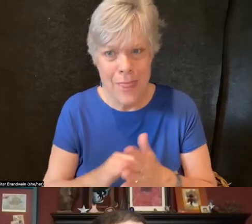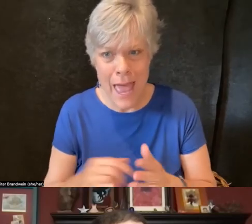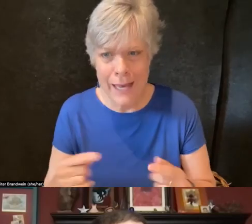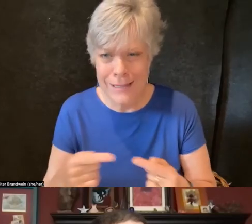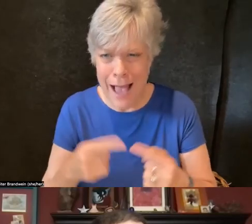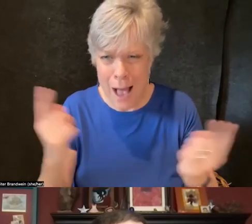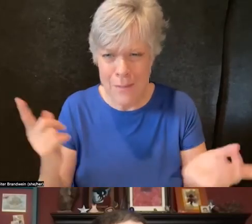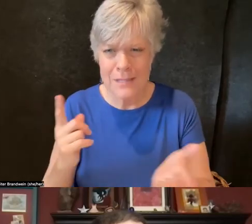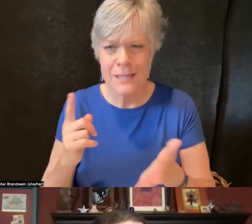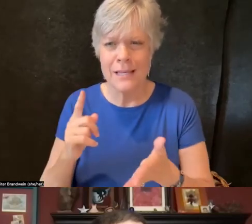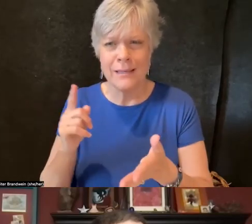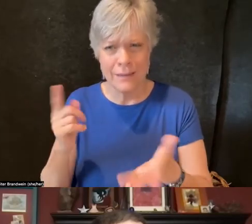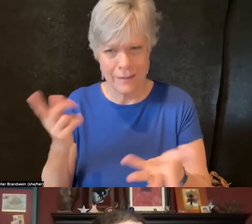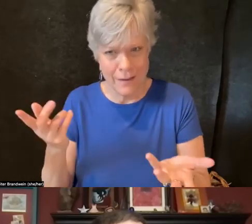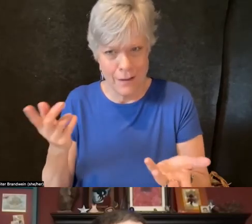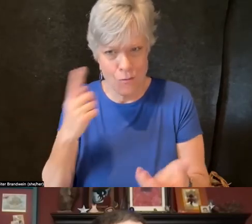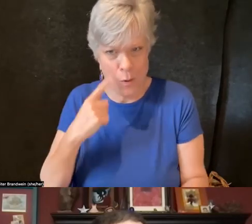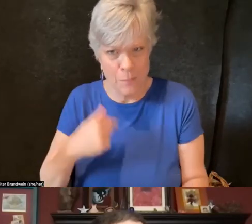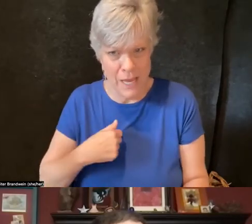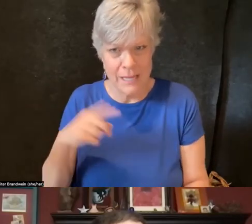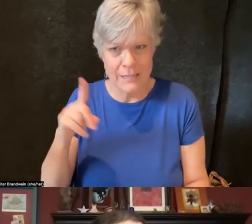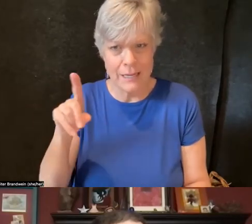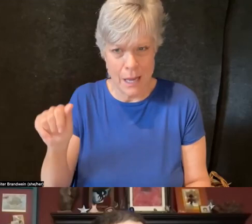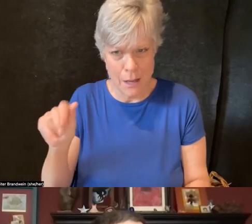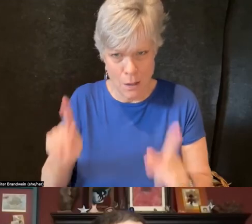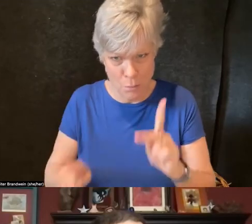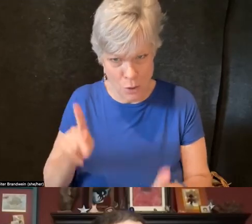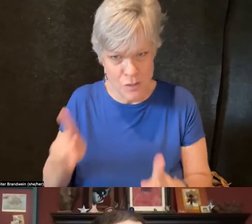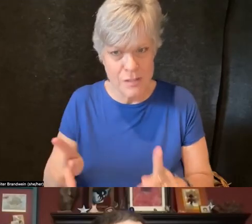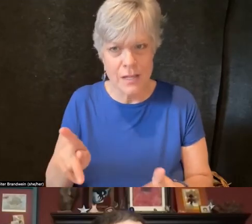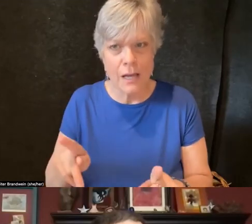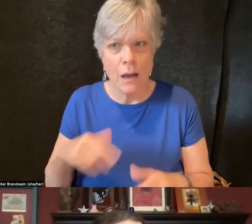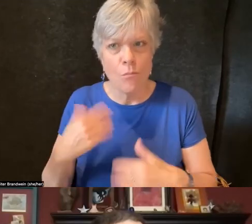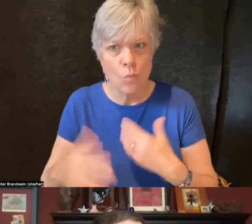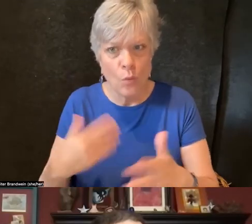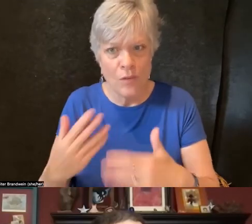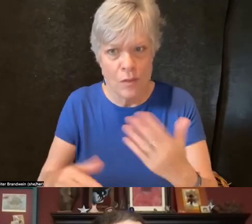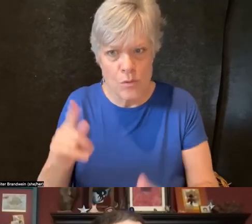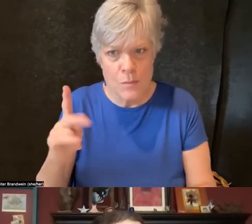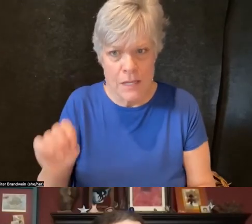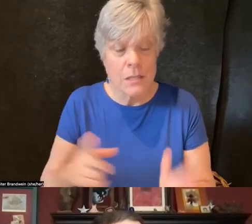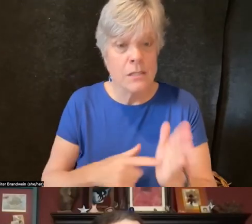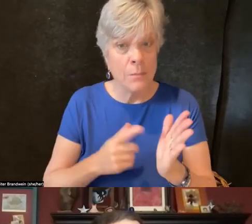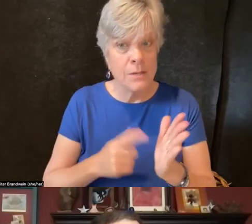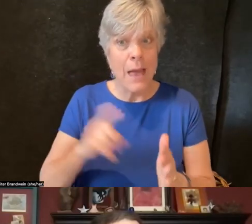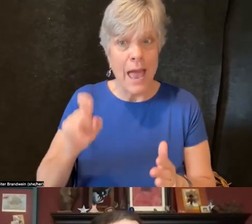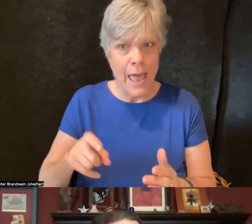There are certain times when I have to push back, have to advocate, have to question